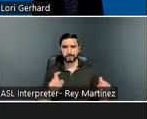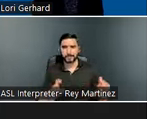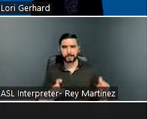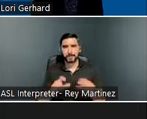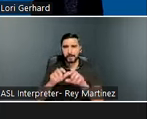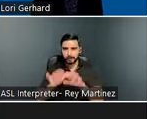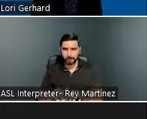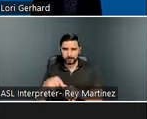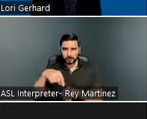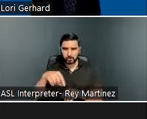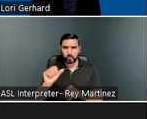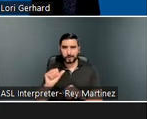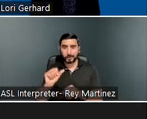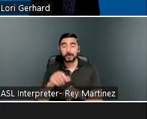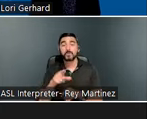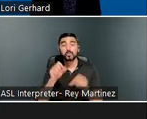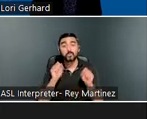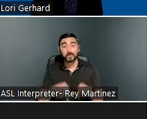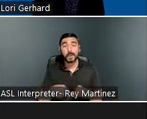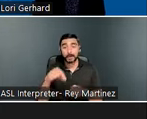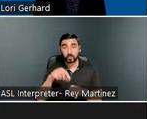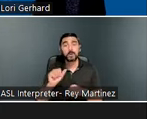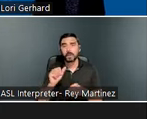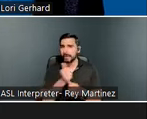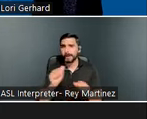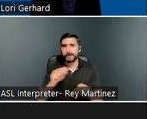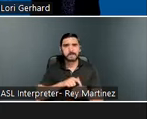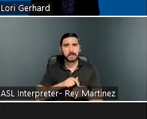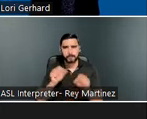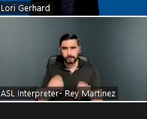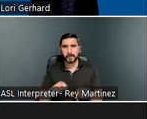can be entered and submitted throughout the webinar. You may also email a question or